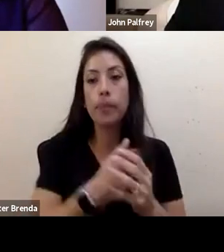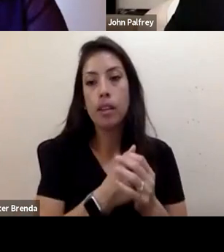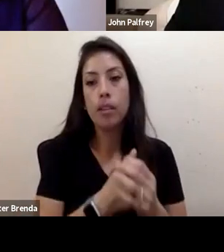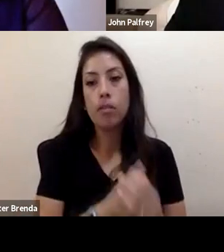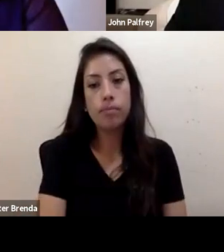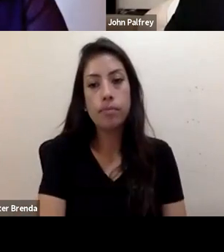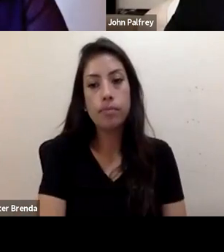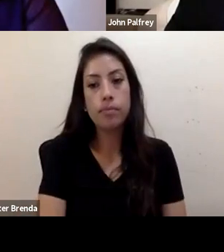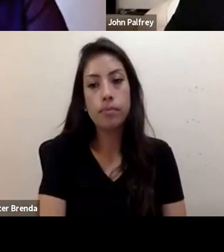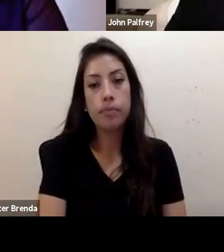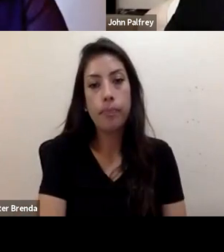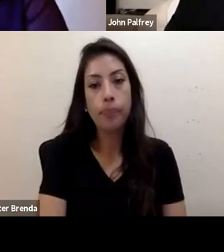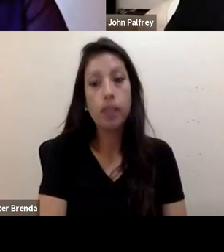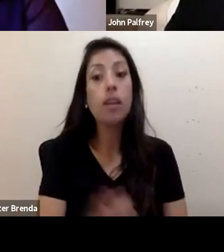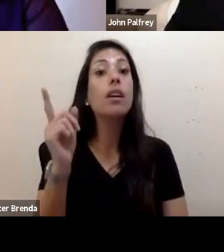He's joined by three outstanding climate